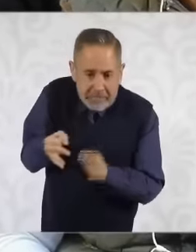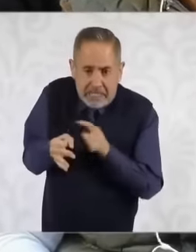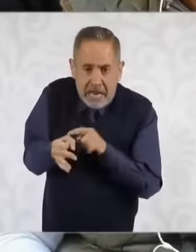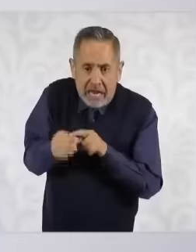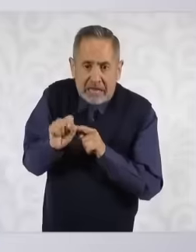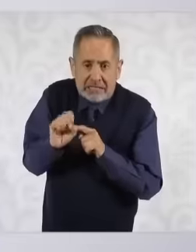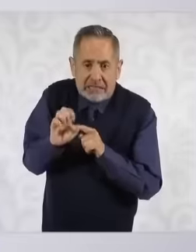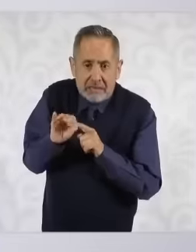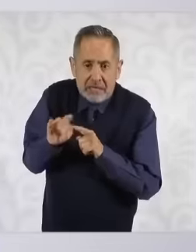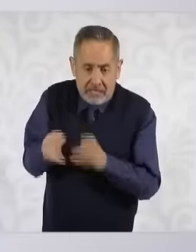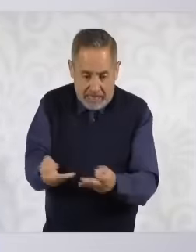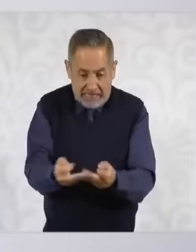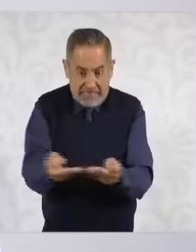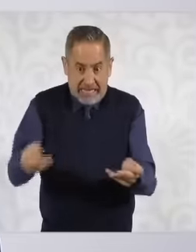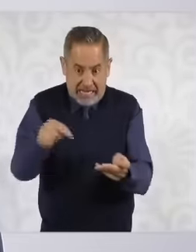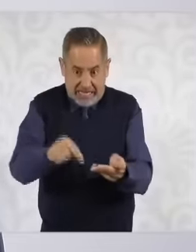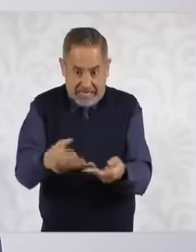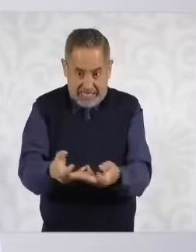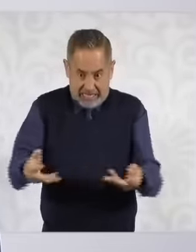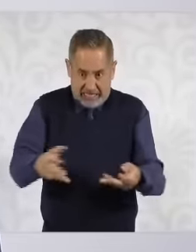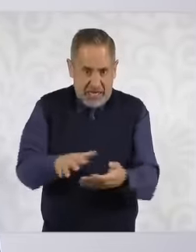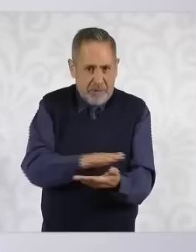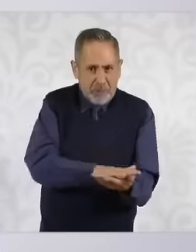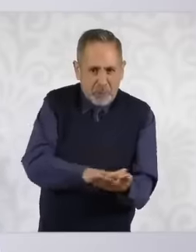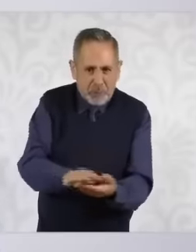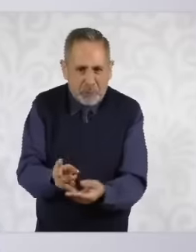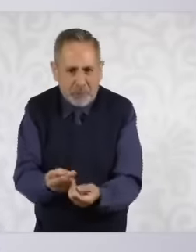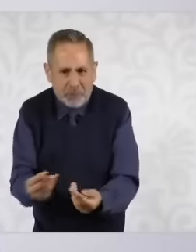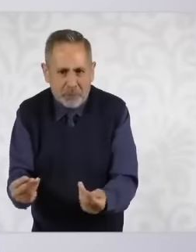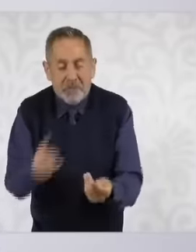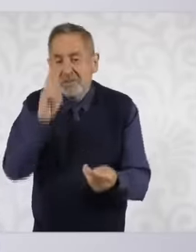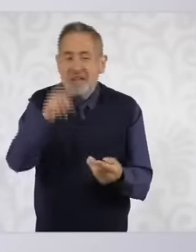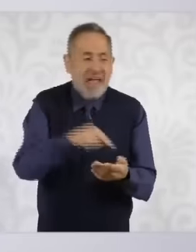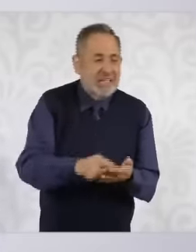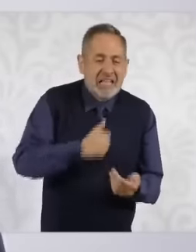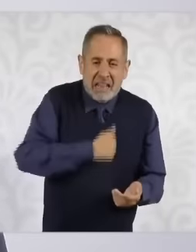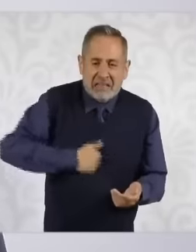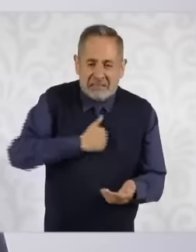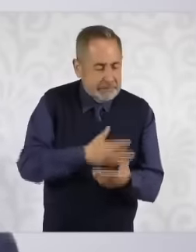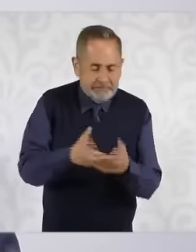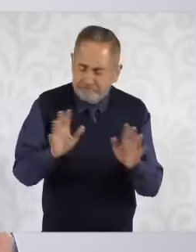soil that we have to conserve, we have damaged our soil and water a lot. If we achieve